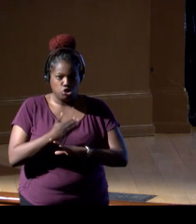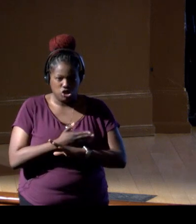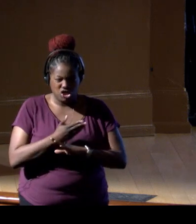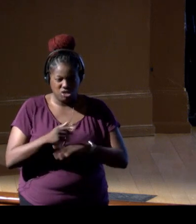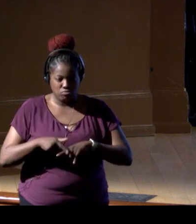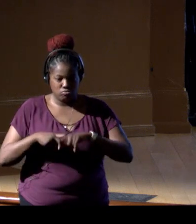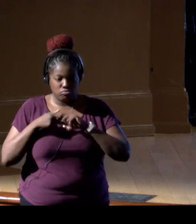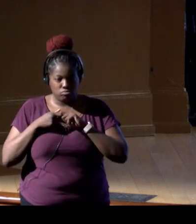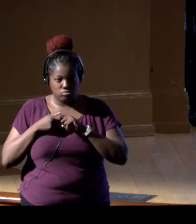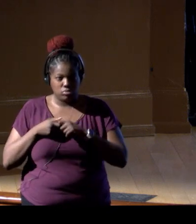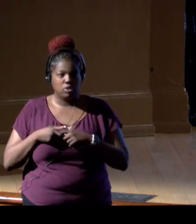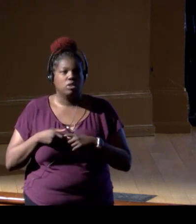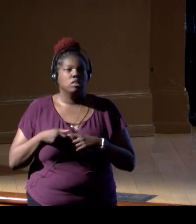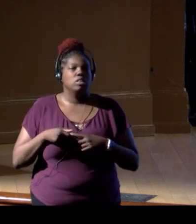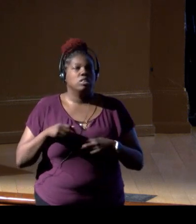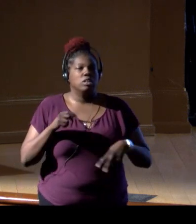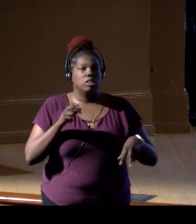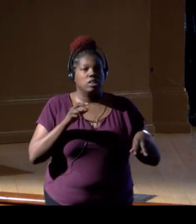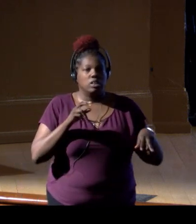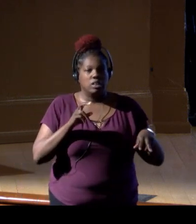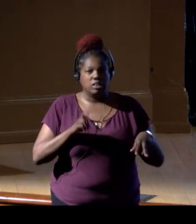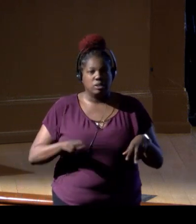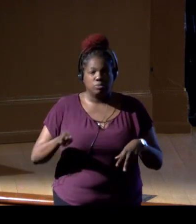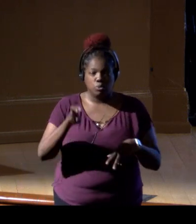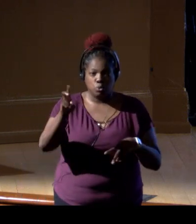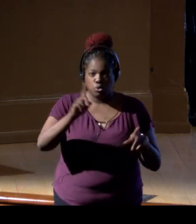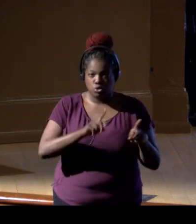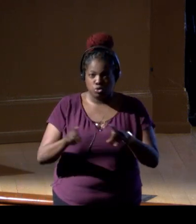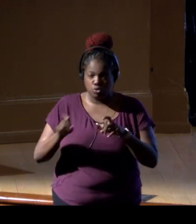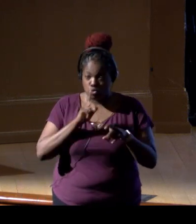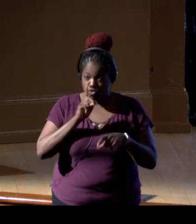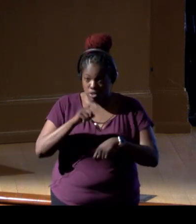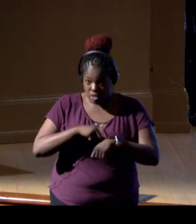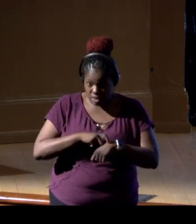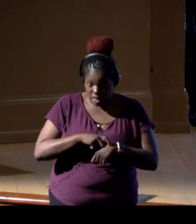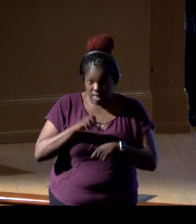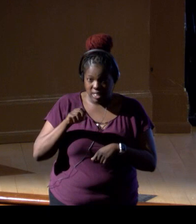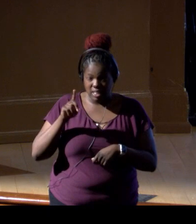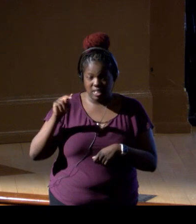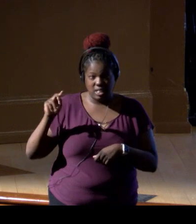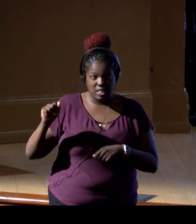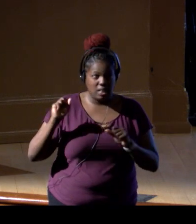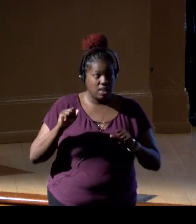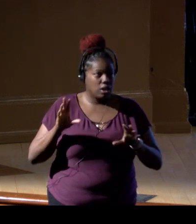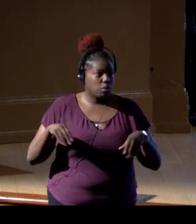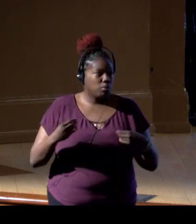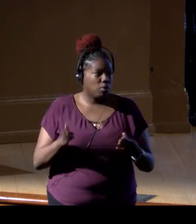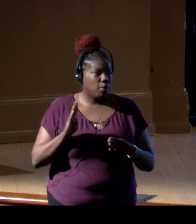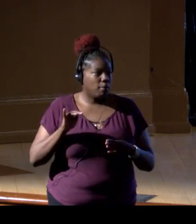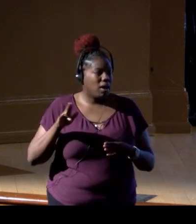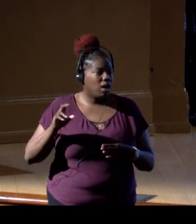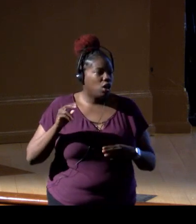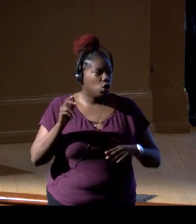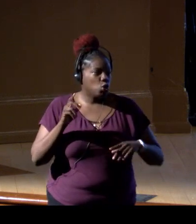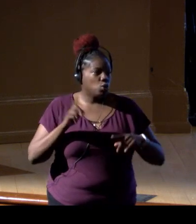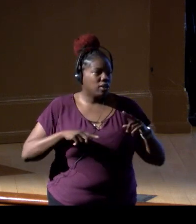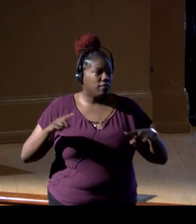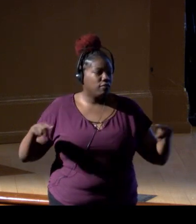Exploratory surveys near time, (mumbles) eDNA could provide a kind of quick biodiversity snapshot